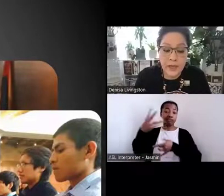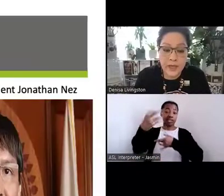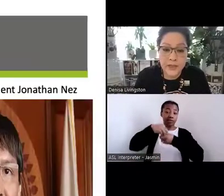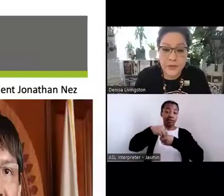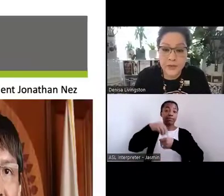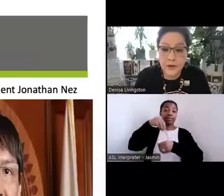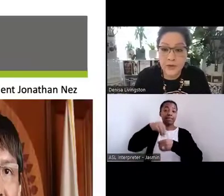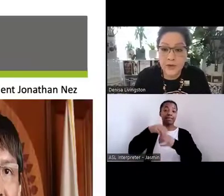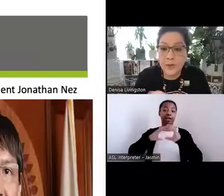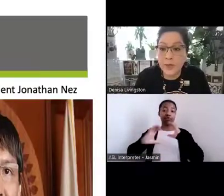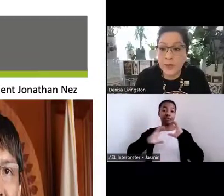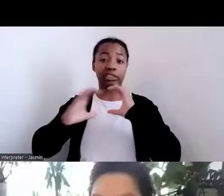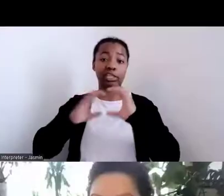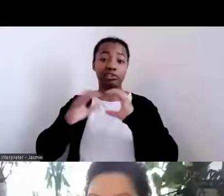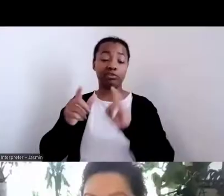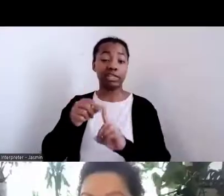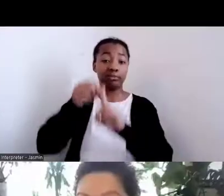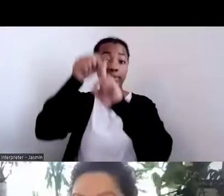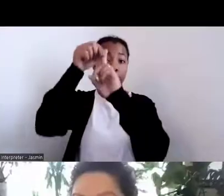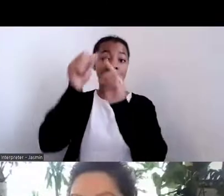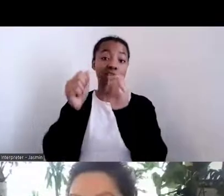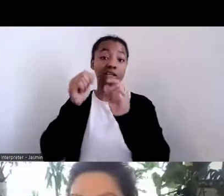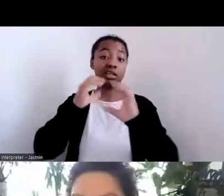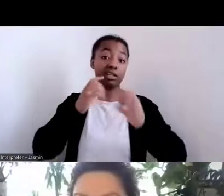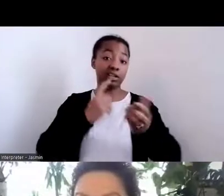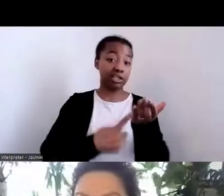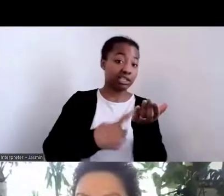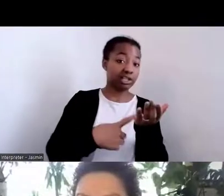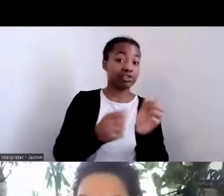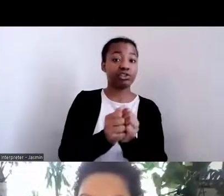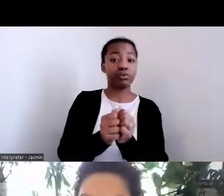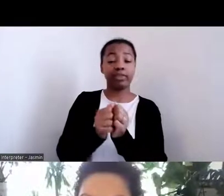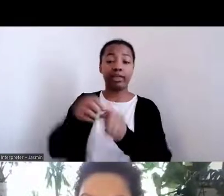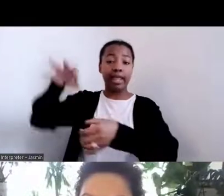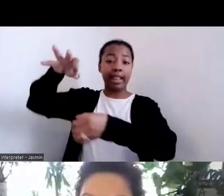And so through our work, we have worked with several elected